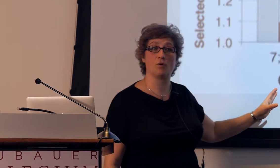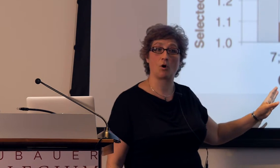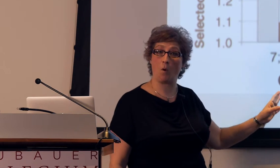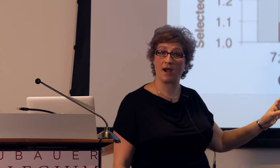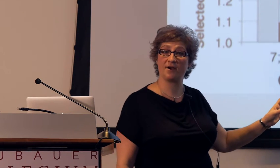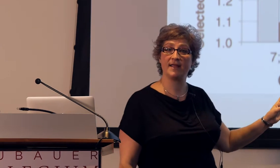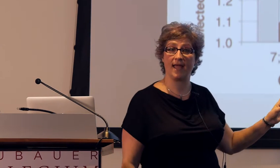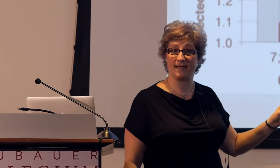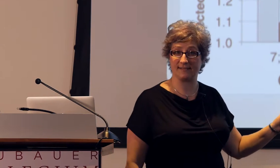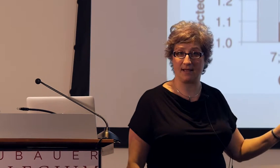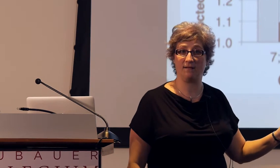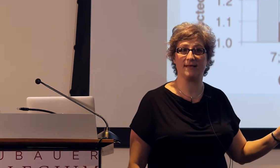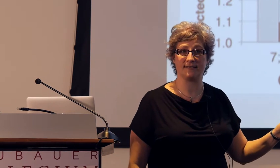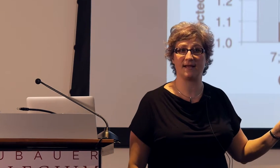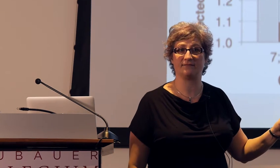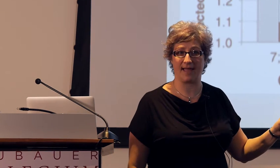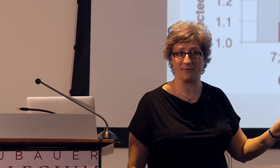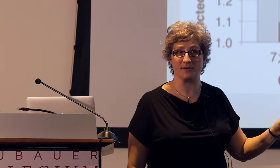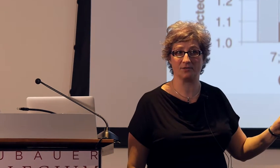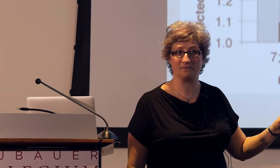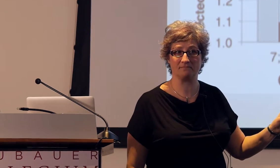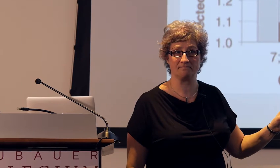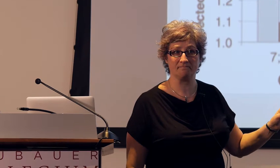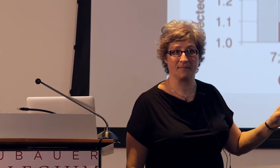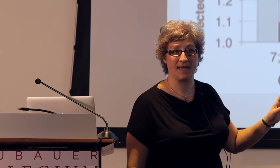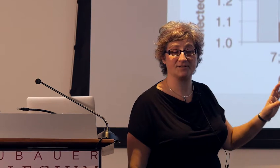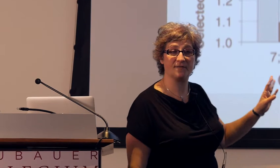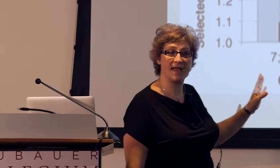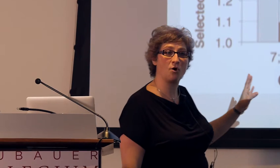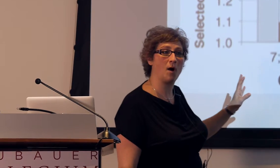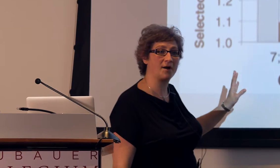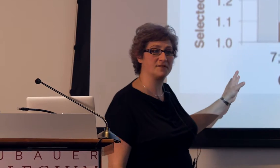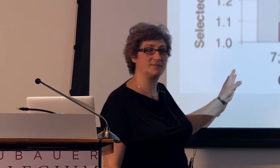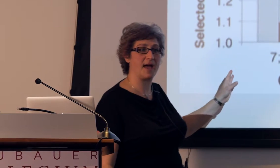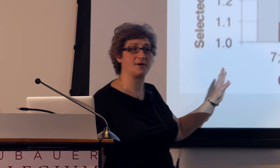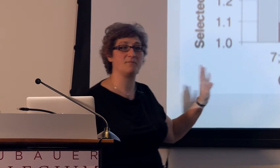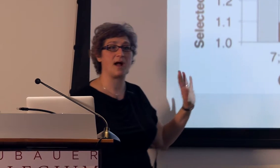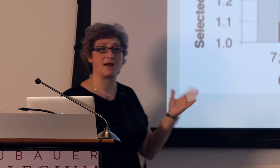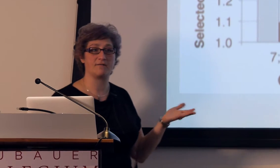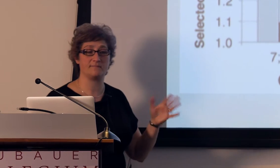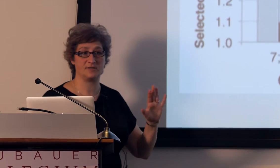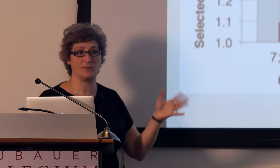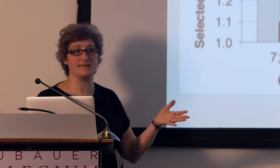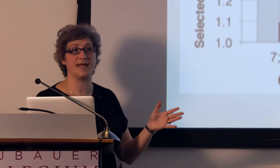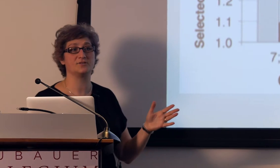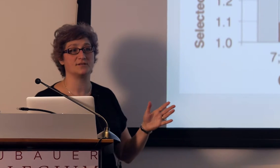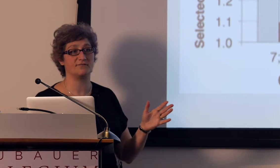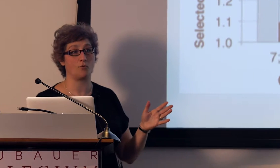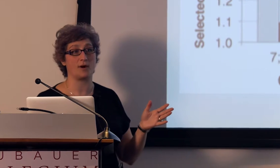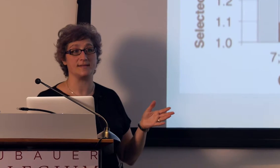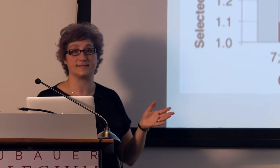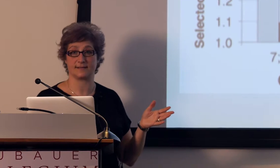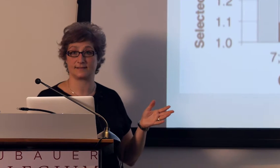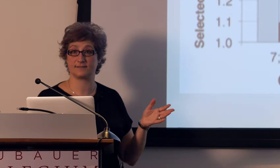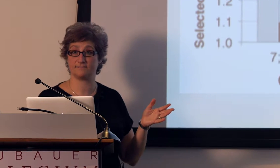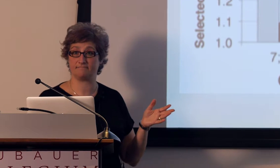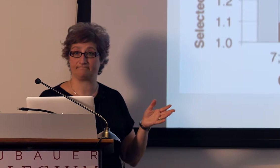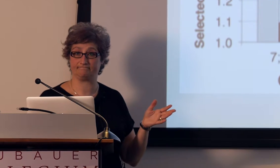who are acquiring ASL as a native language, okay, so they acquire this pattern between the ages of four and six.